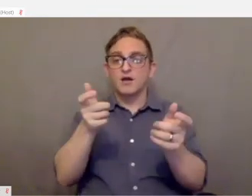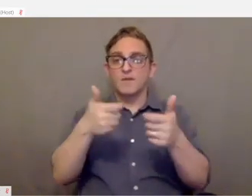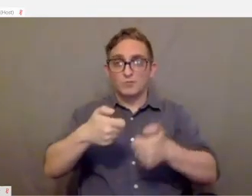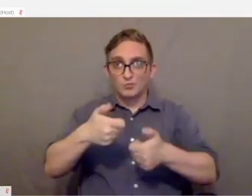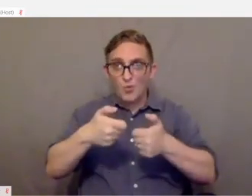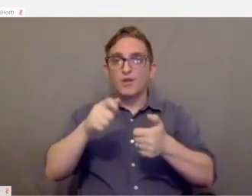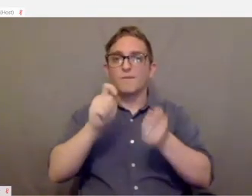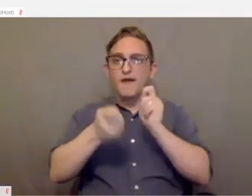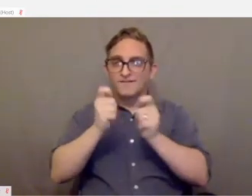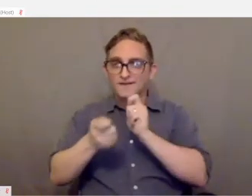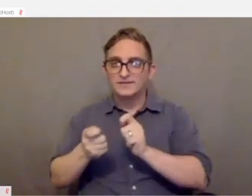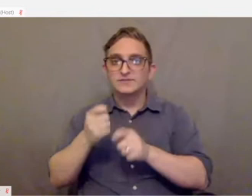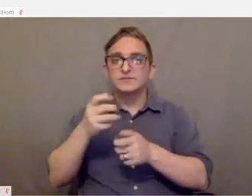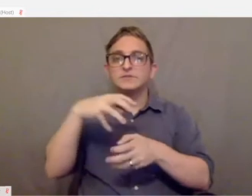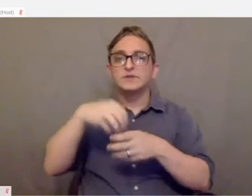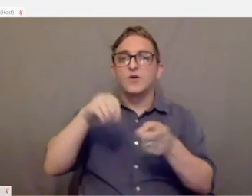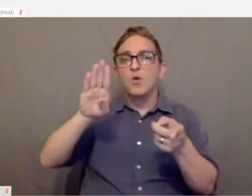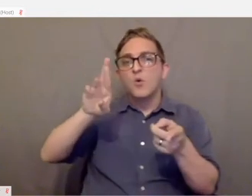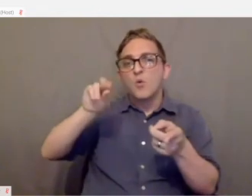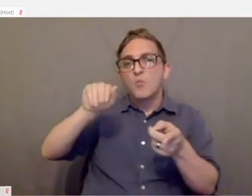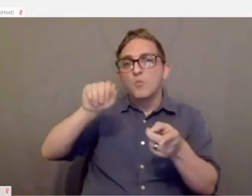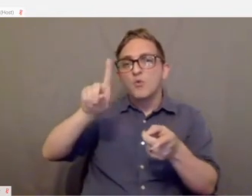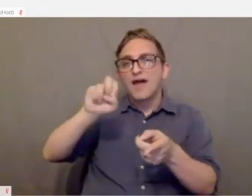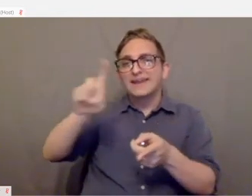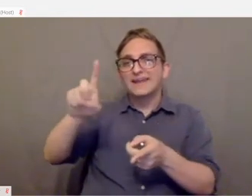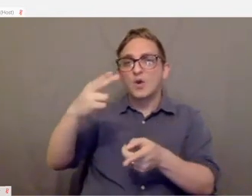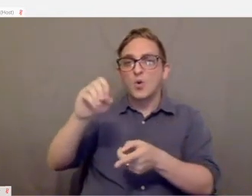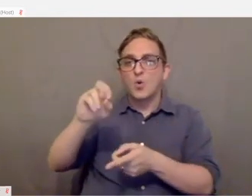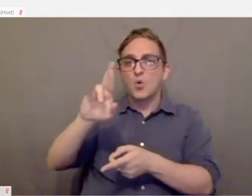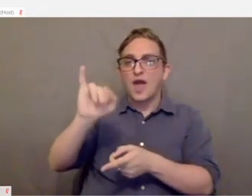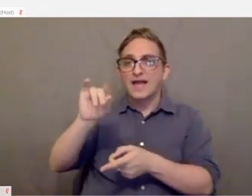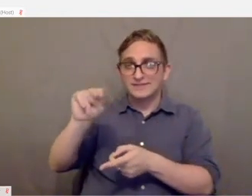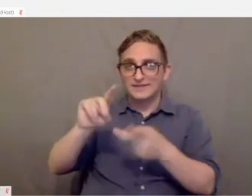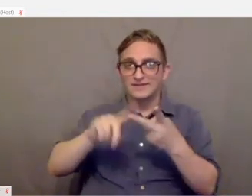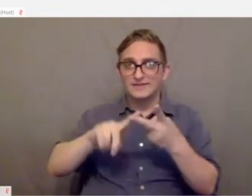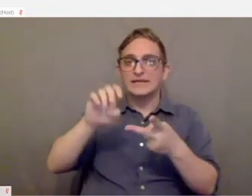Some of the companies including broadened horizons, evil controllers, the controller project and SCUF gaming.